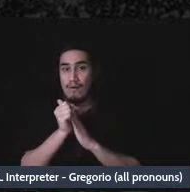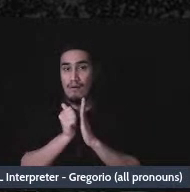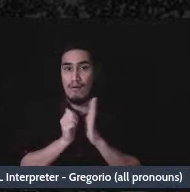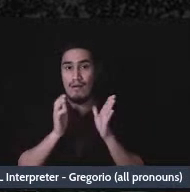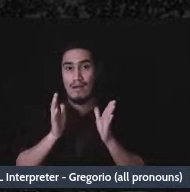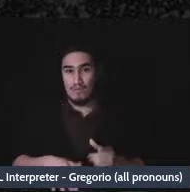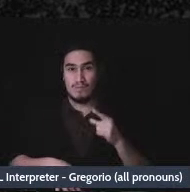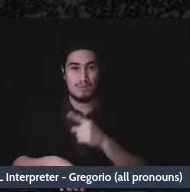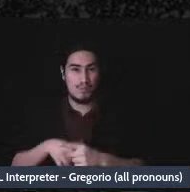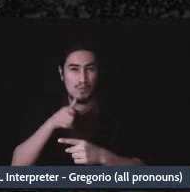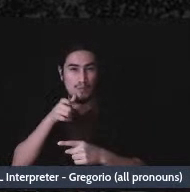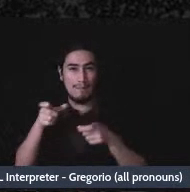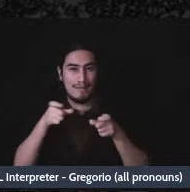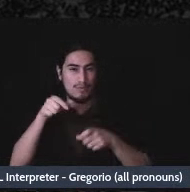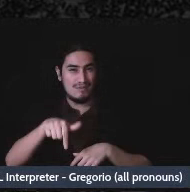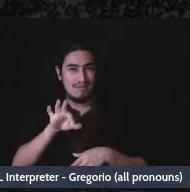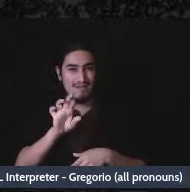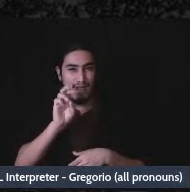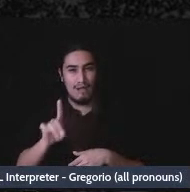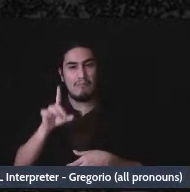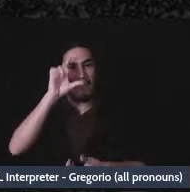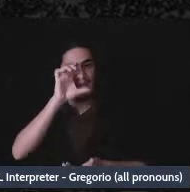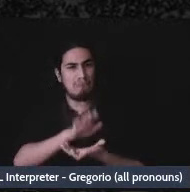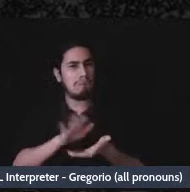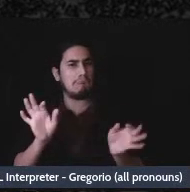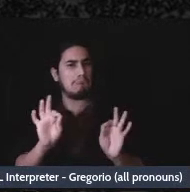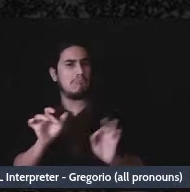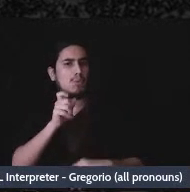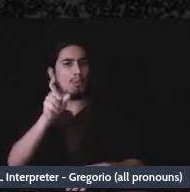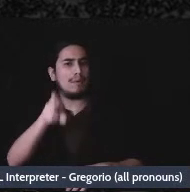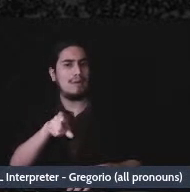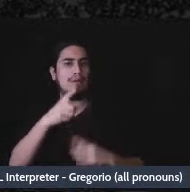believes that there isn't a need to declare this as income, because it